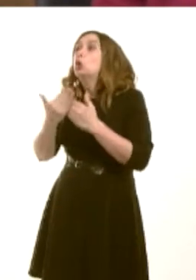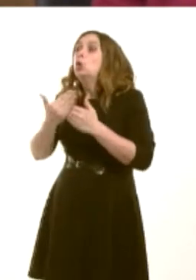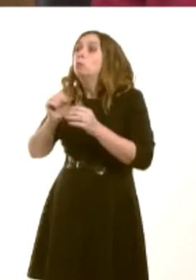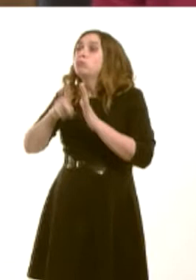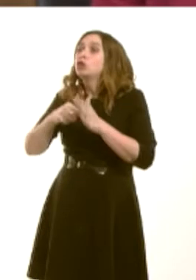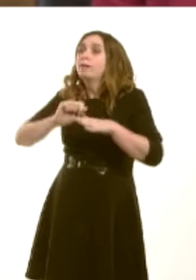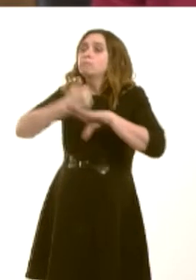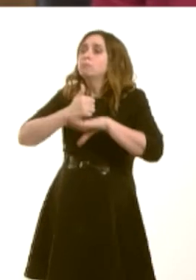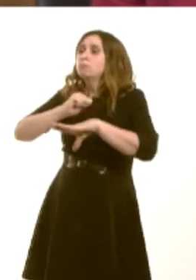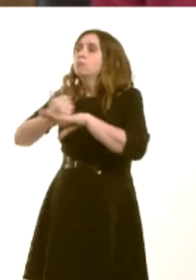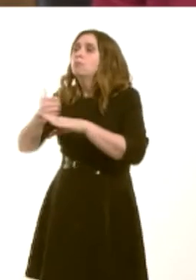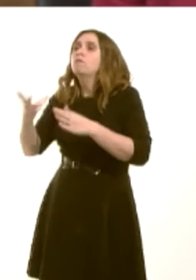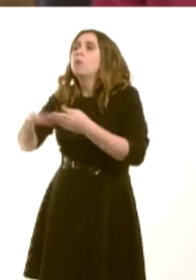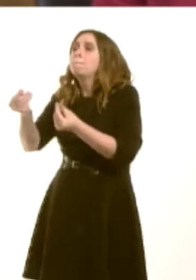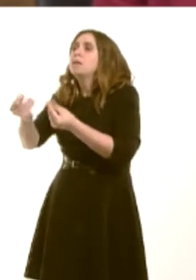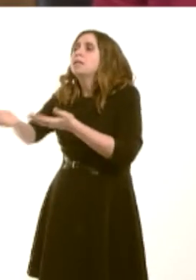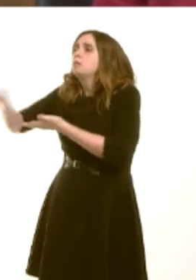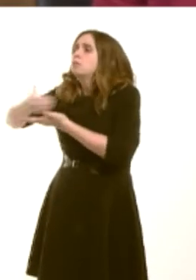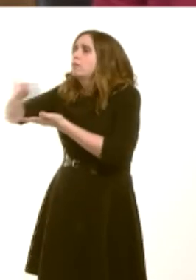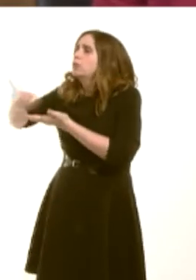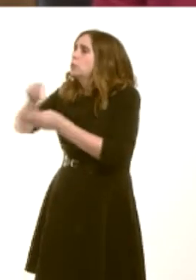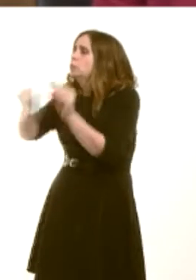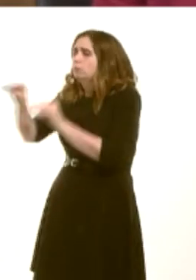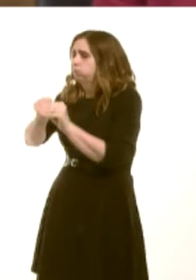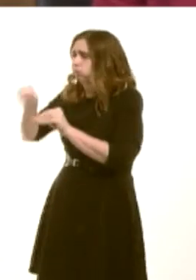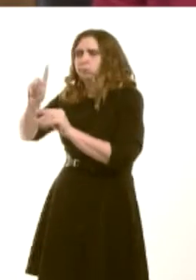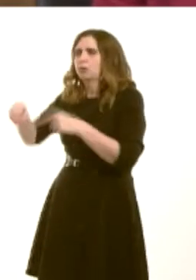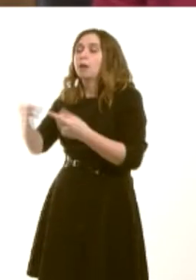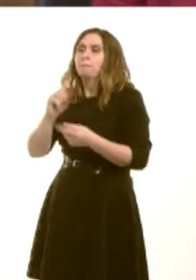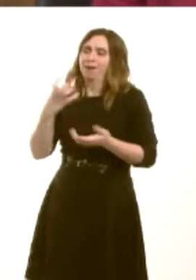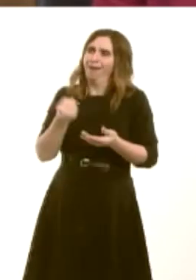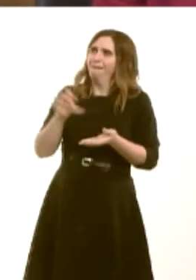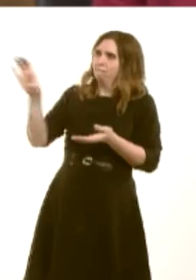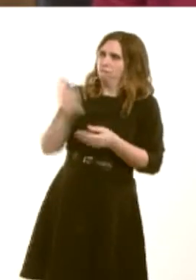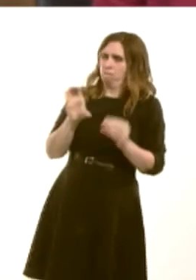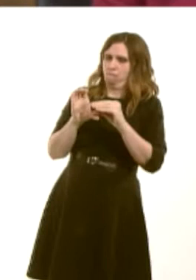know that. But he will also know, of course, that capital assistance is available for good